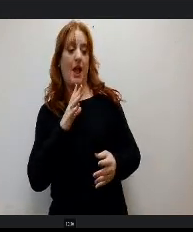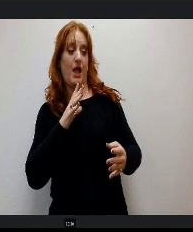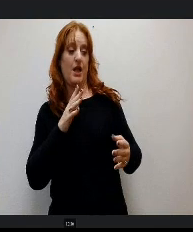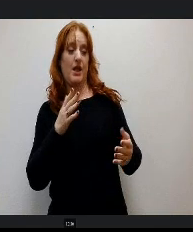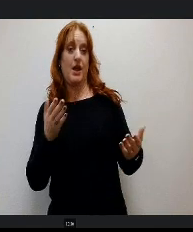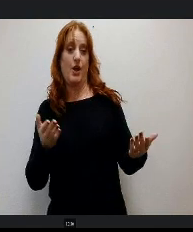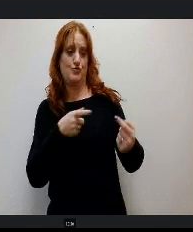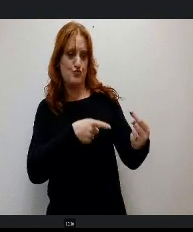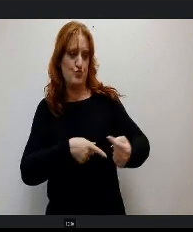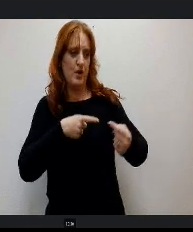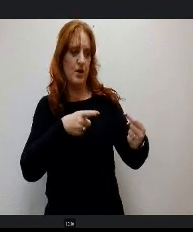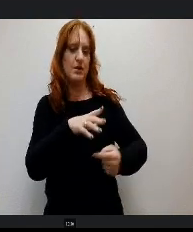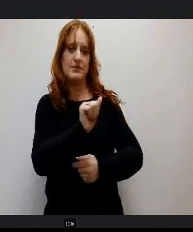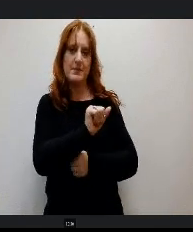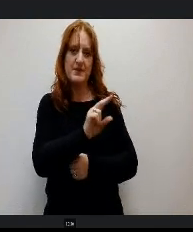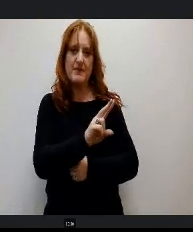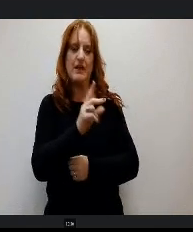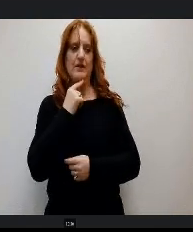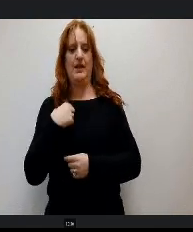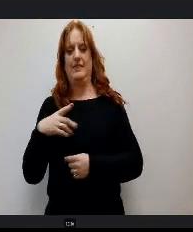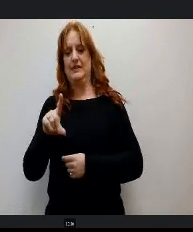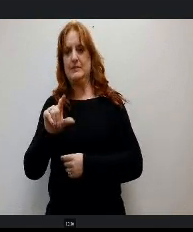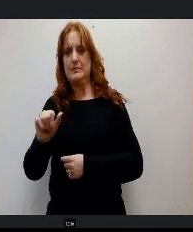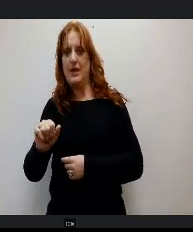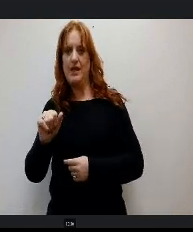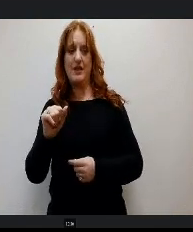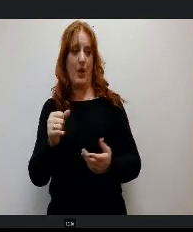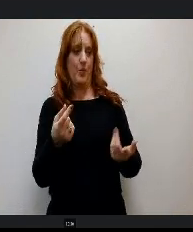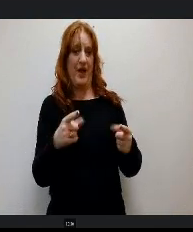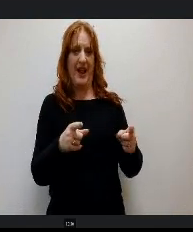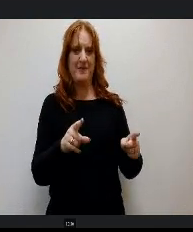and our disabilities and things and we turn them into superpowers and these